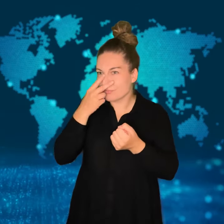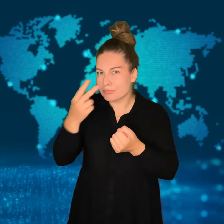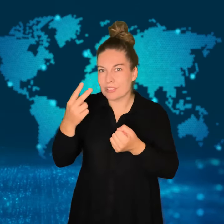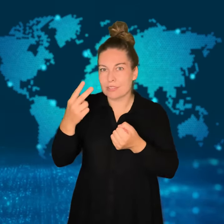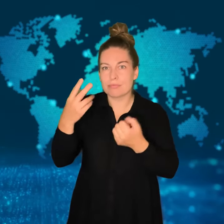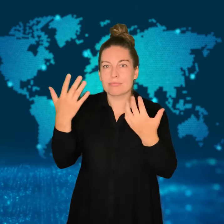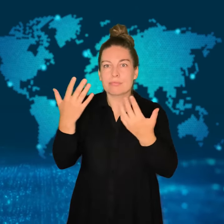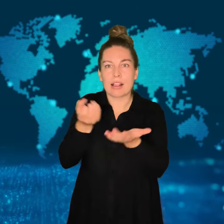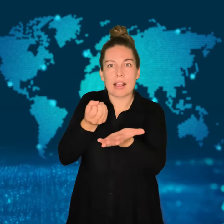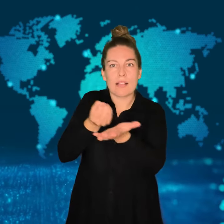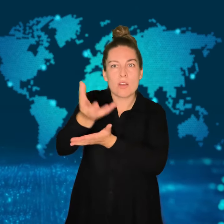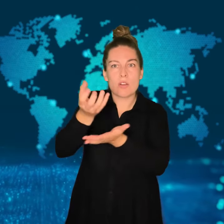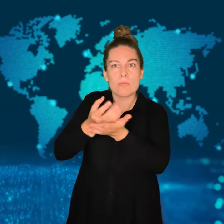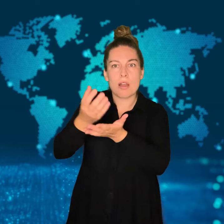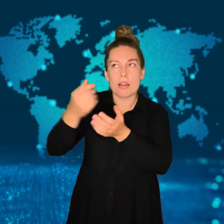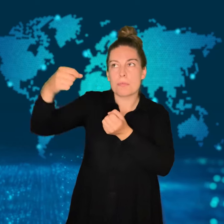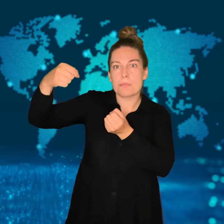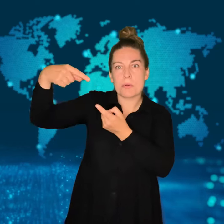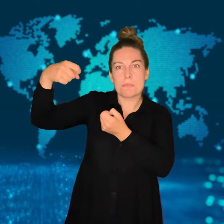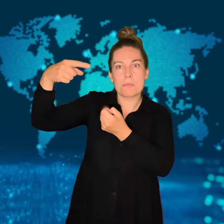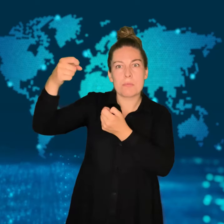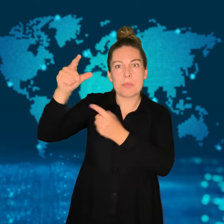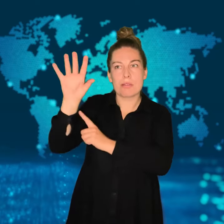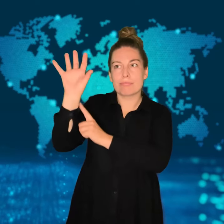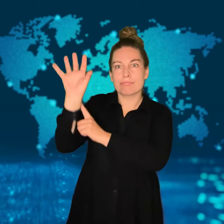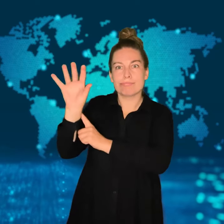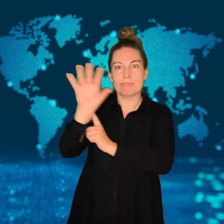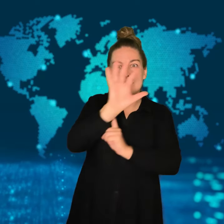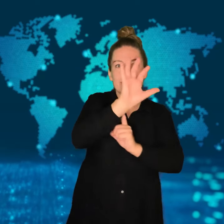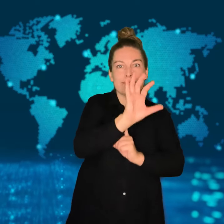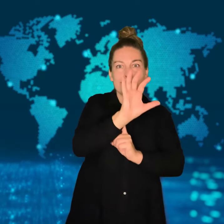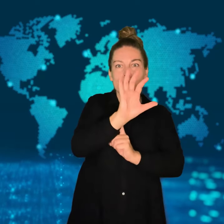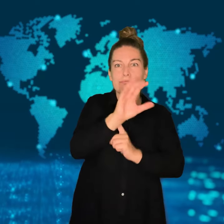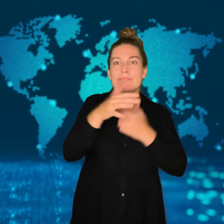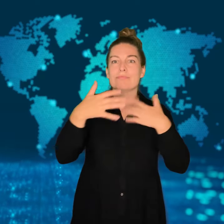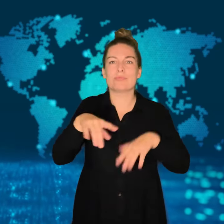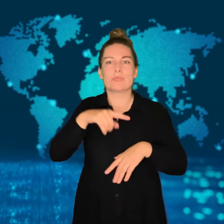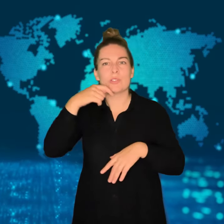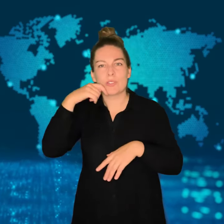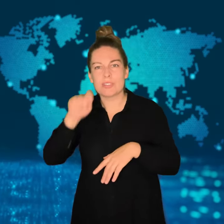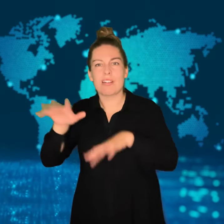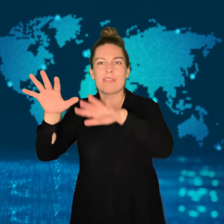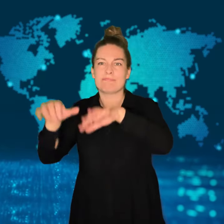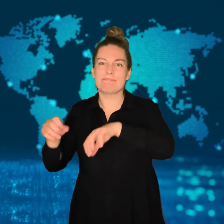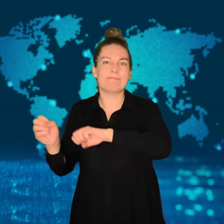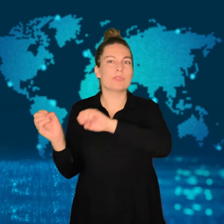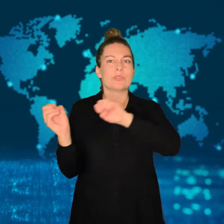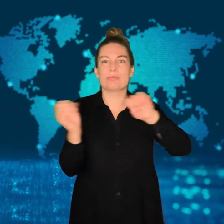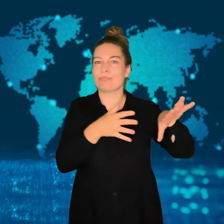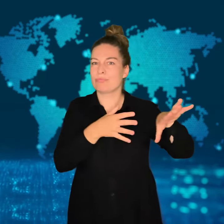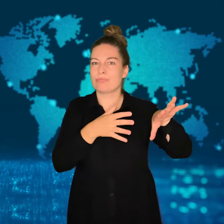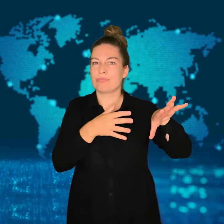and helicopter fuel, and that the platforms were used